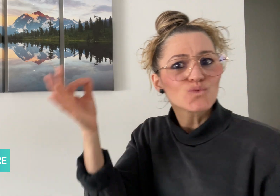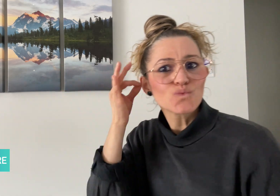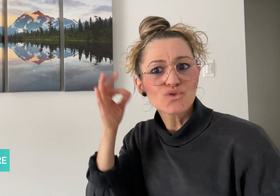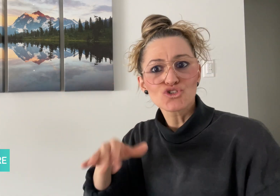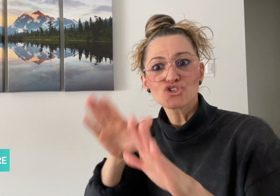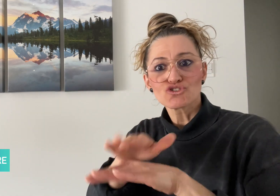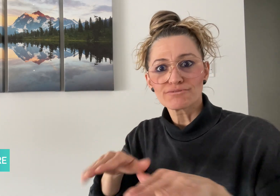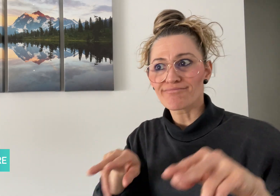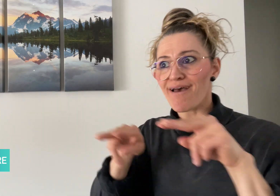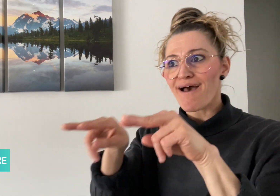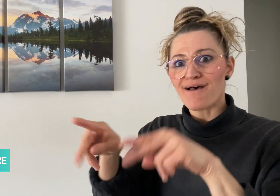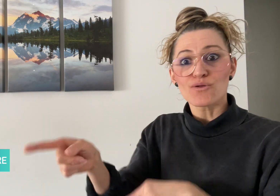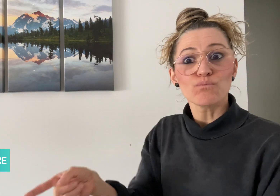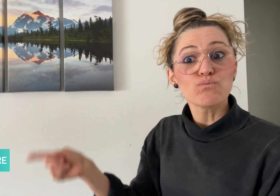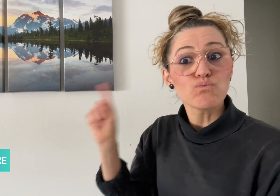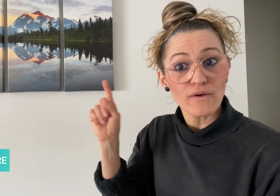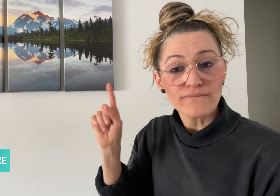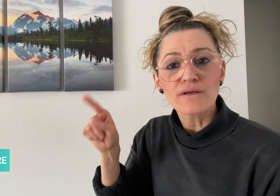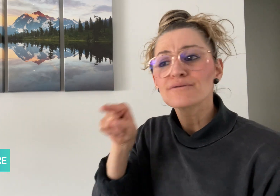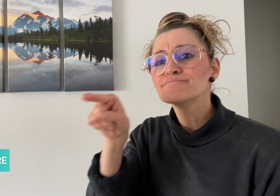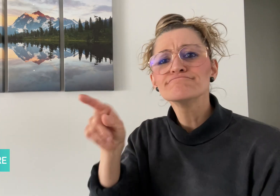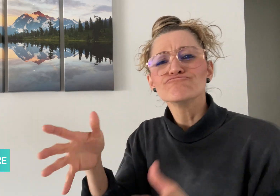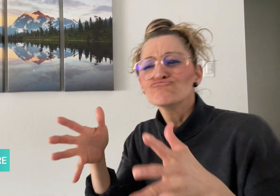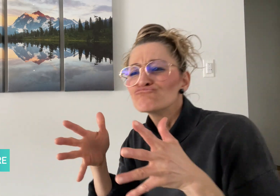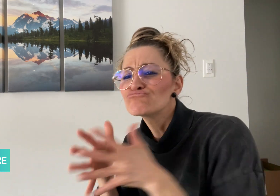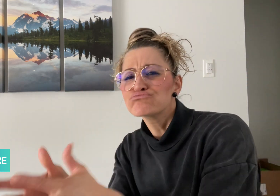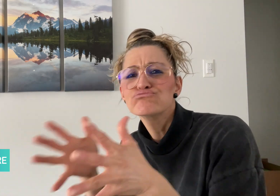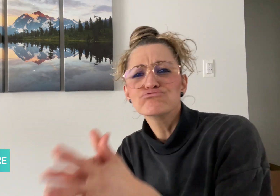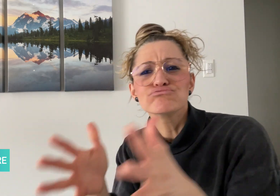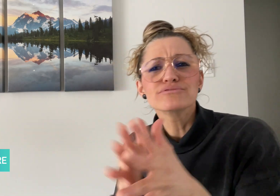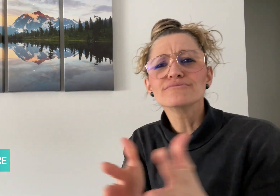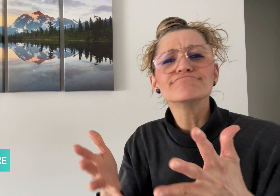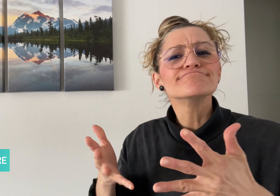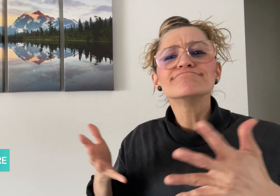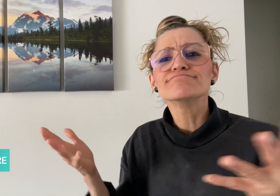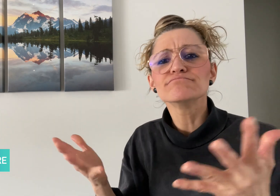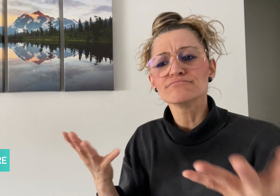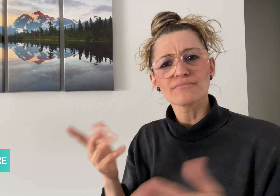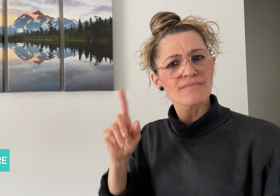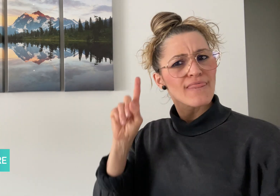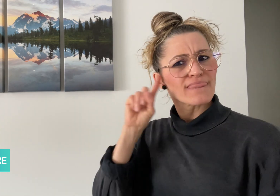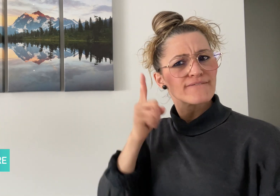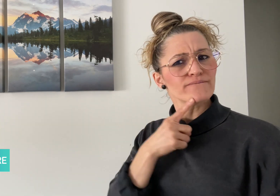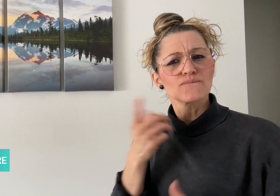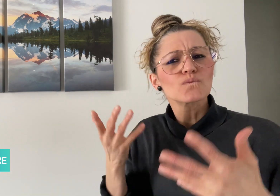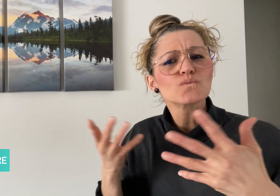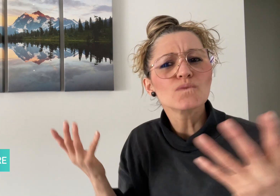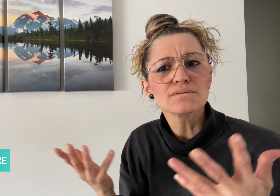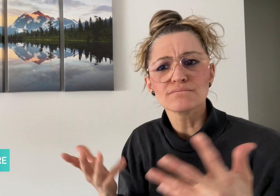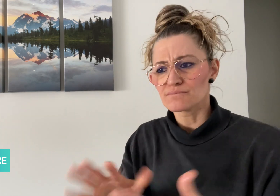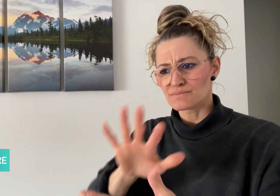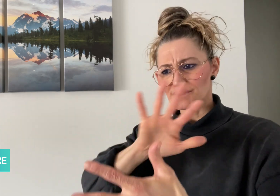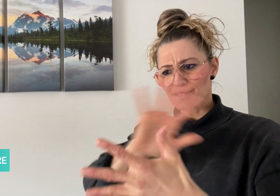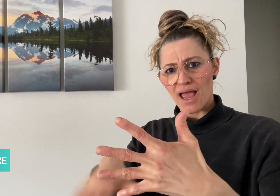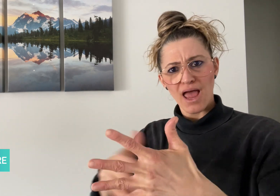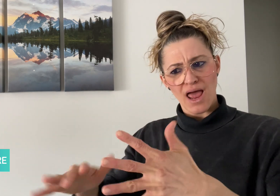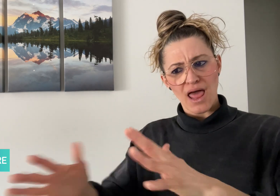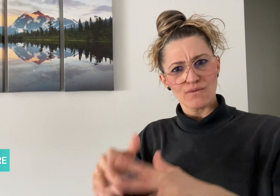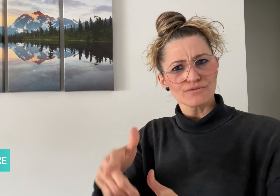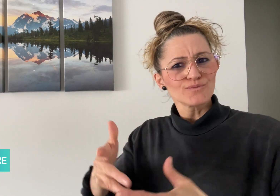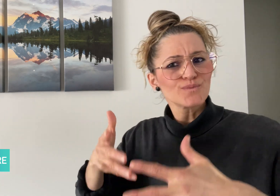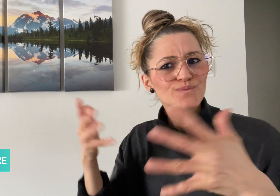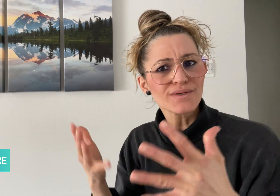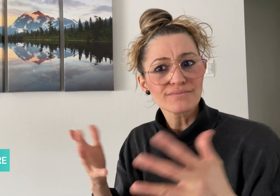about Deafness, sign language, culture, and Deaf identity.